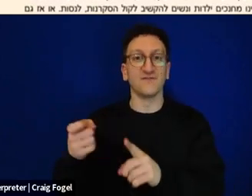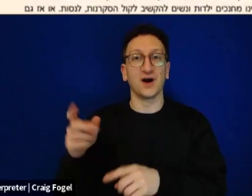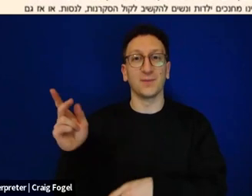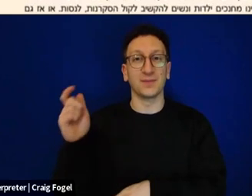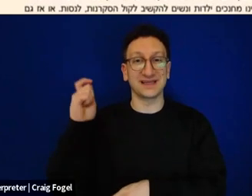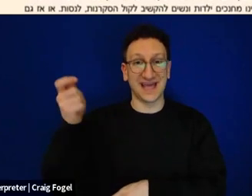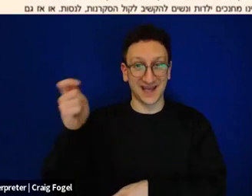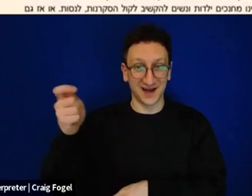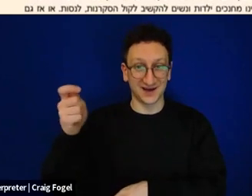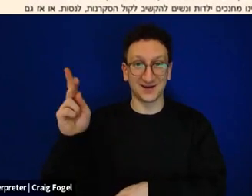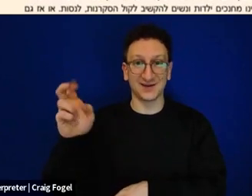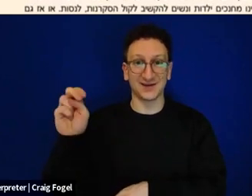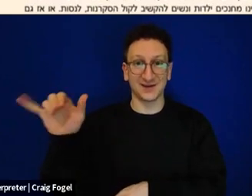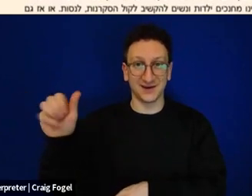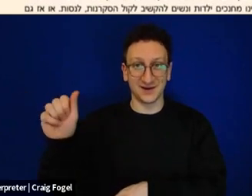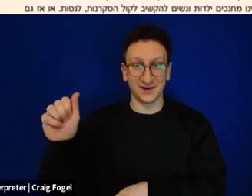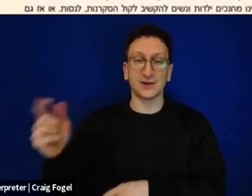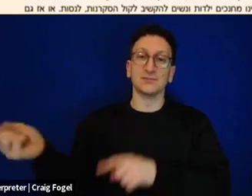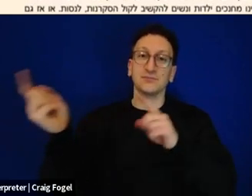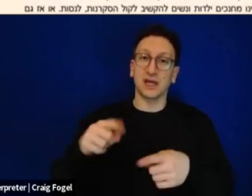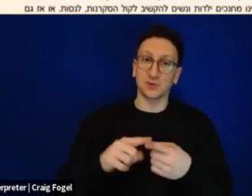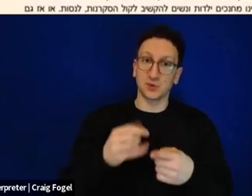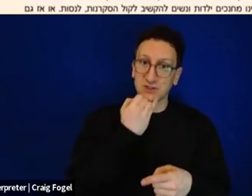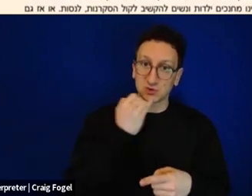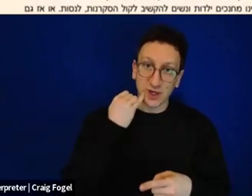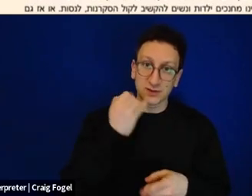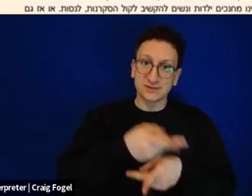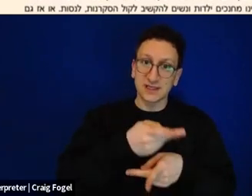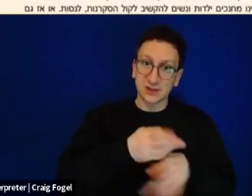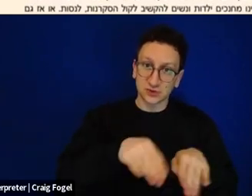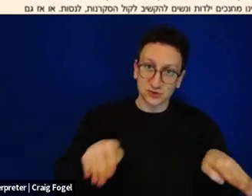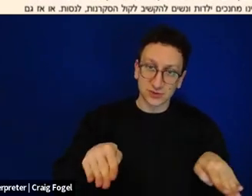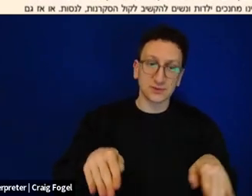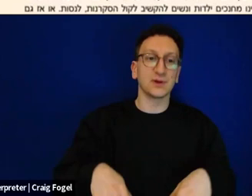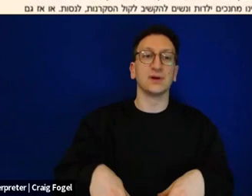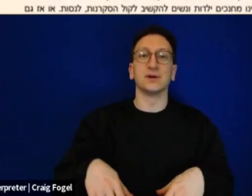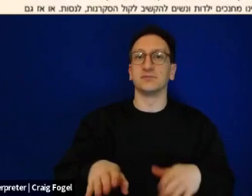She came to Israel as an au pair and married Israel's top marathon coach, who's Jewish,